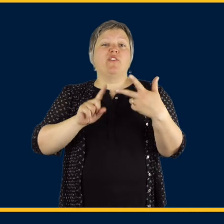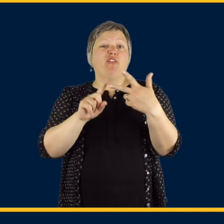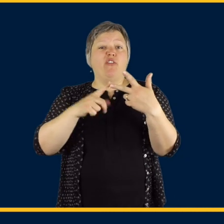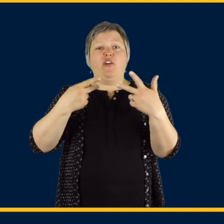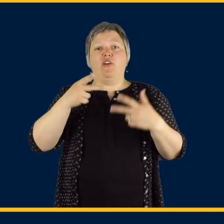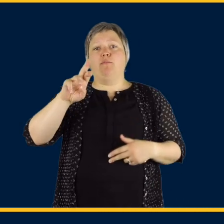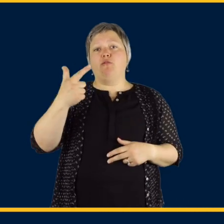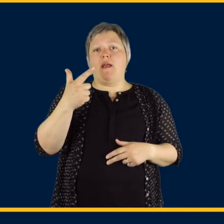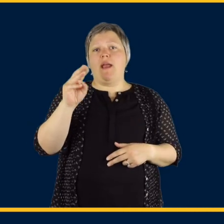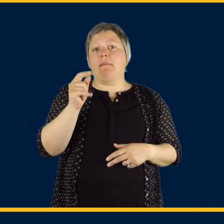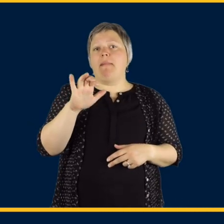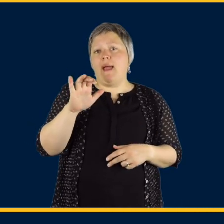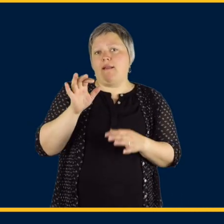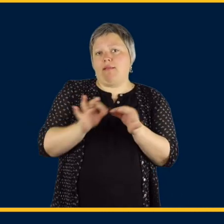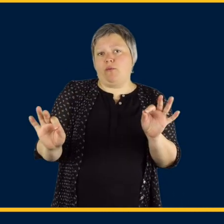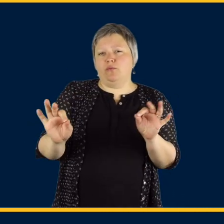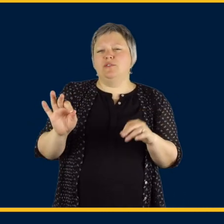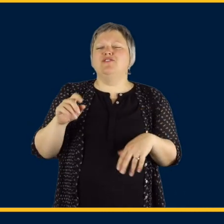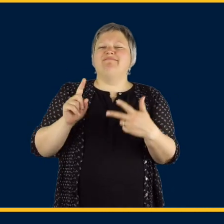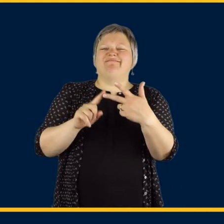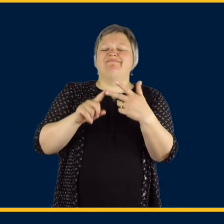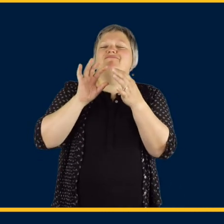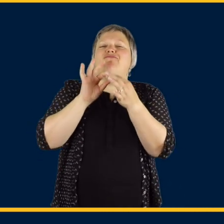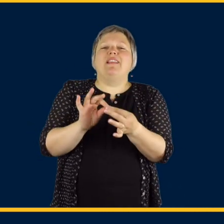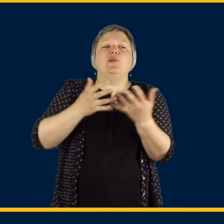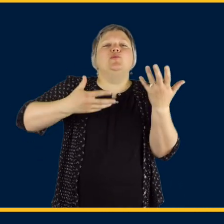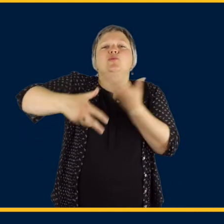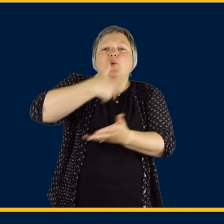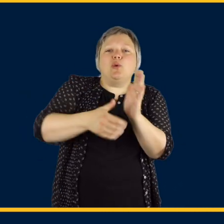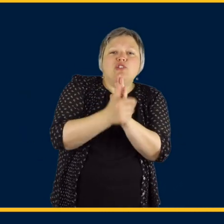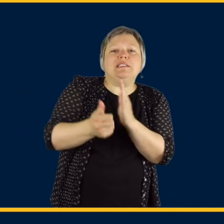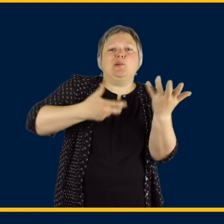Now, the third area is pragmatic language and this refers to social language skills